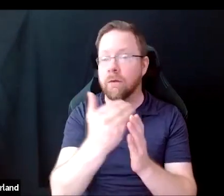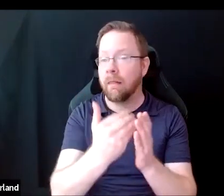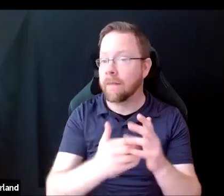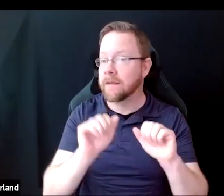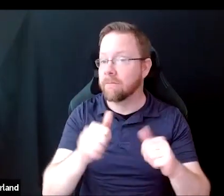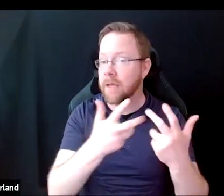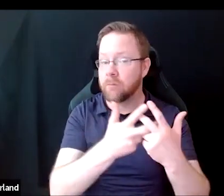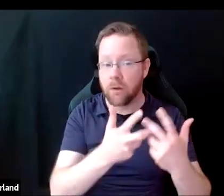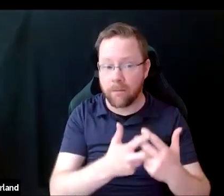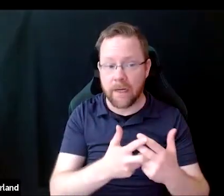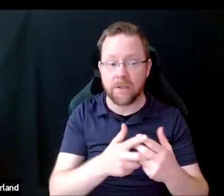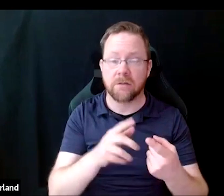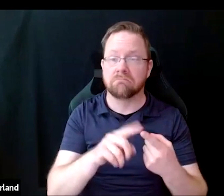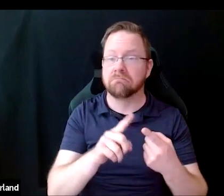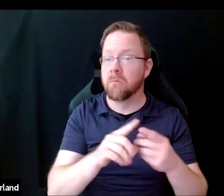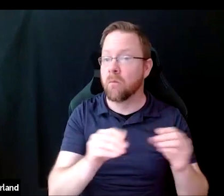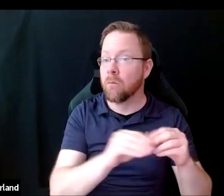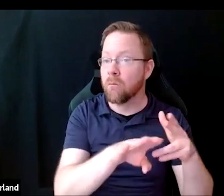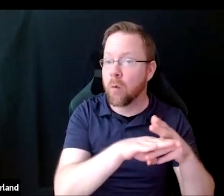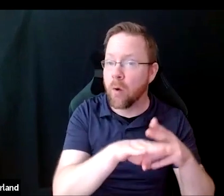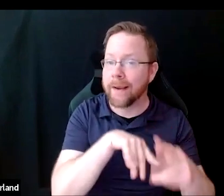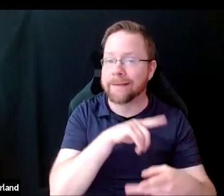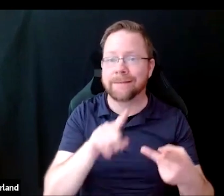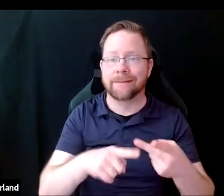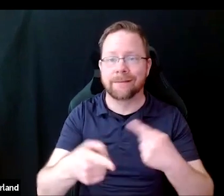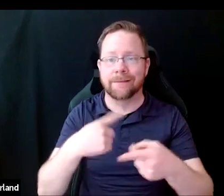such as additional time for breaks, sign language interpretation,